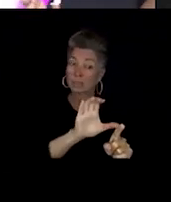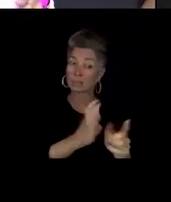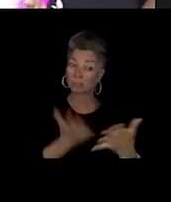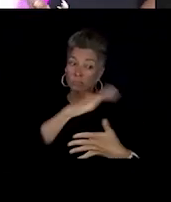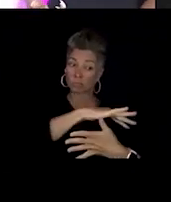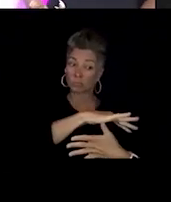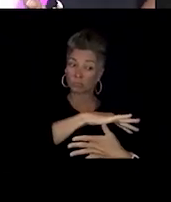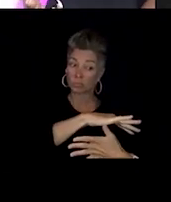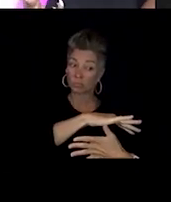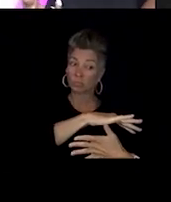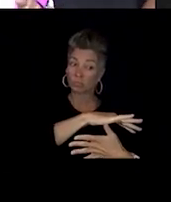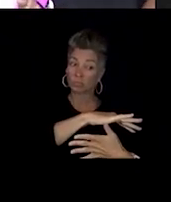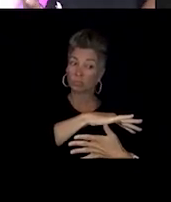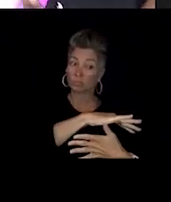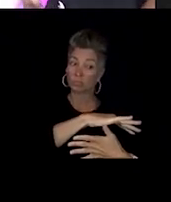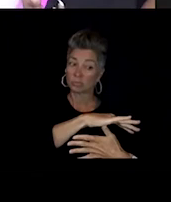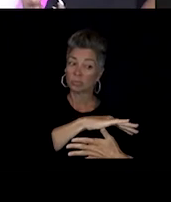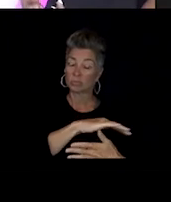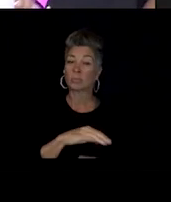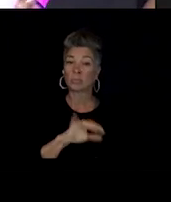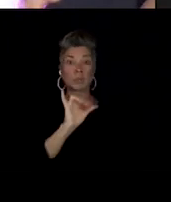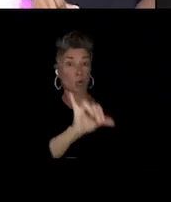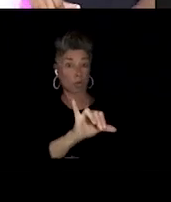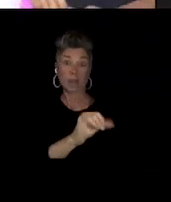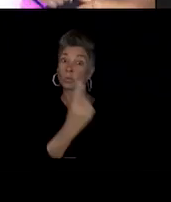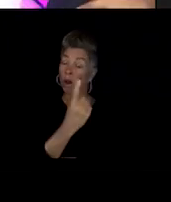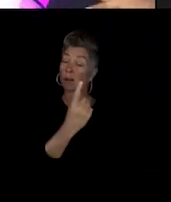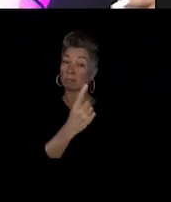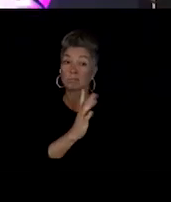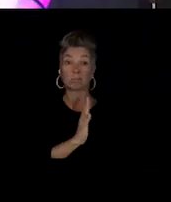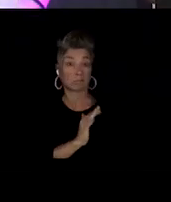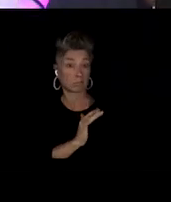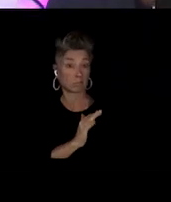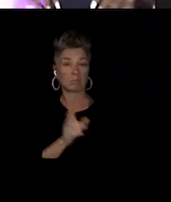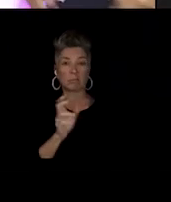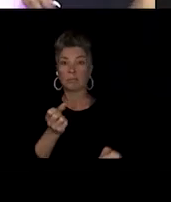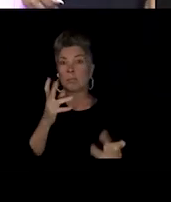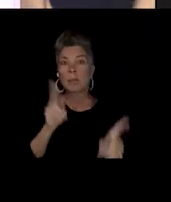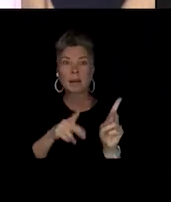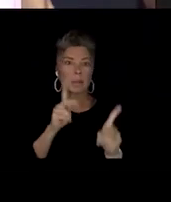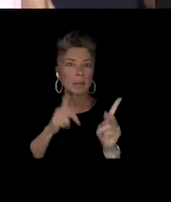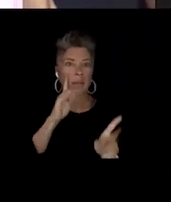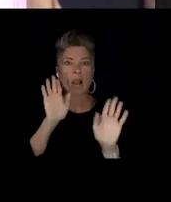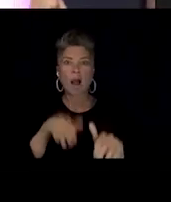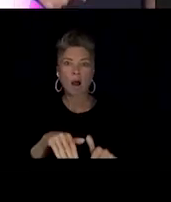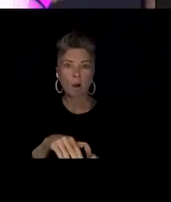So that's one big thing. Well, a lot of people think like "Oh, y'all get all the perks up there in the north."